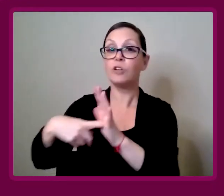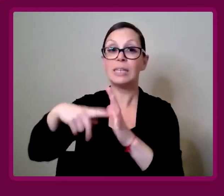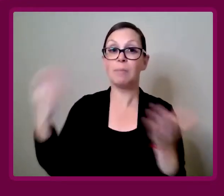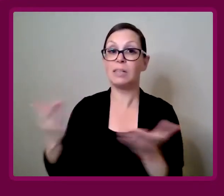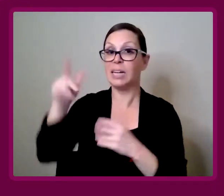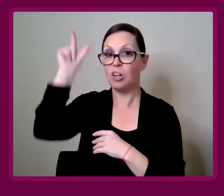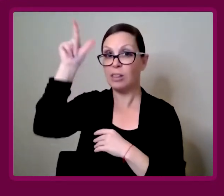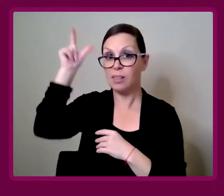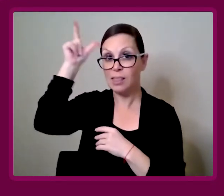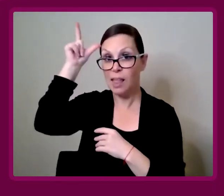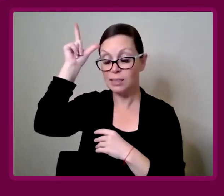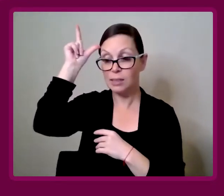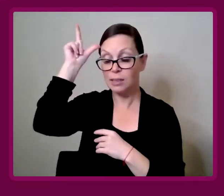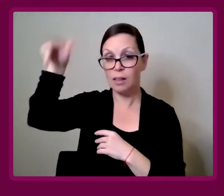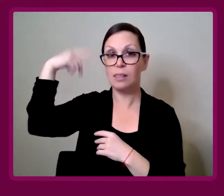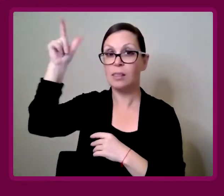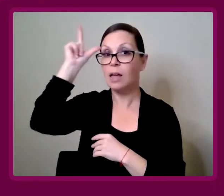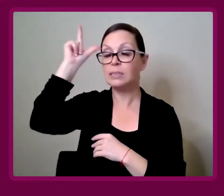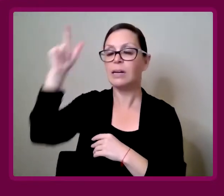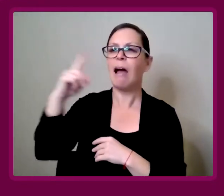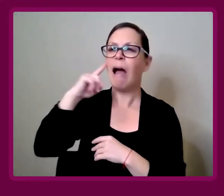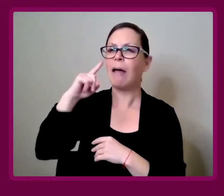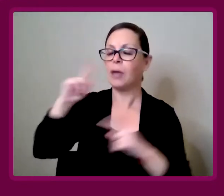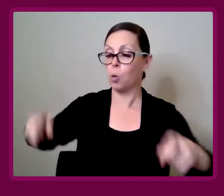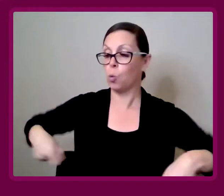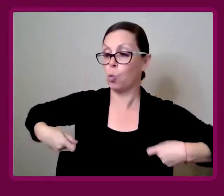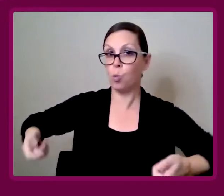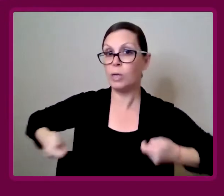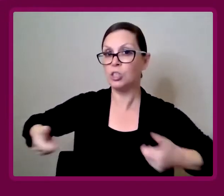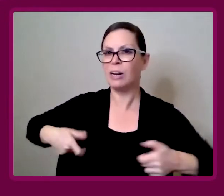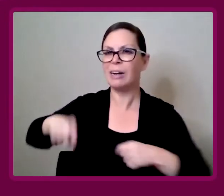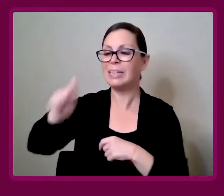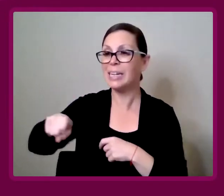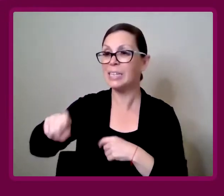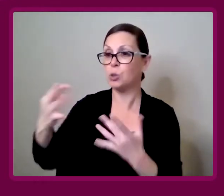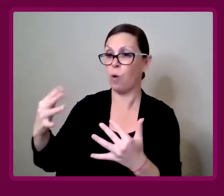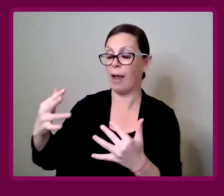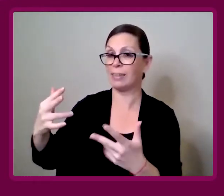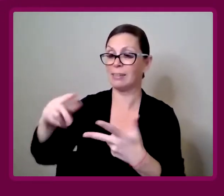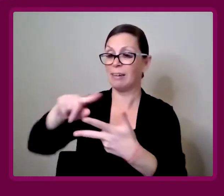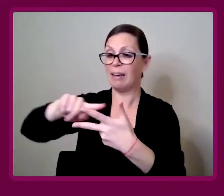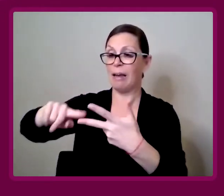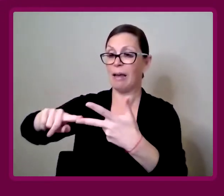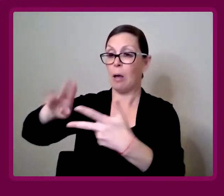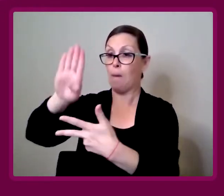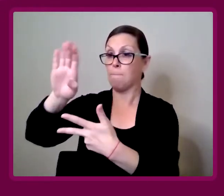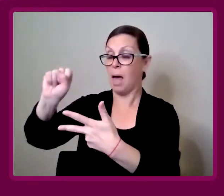In London for instance, I think a wheelchair user has to wait every third bus, to be able